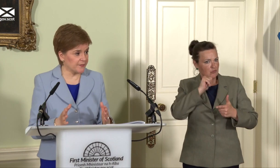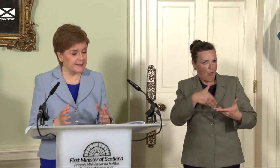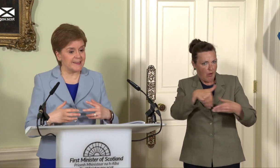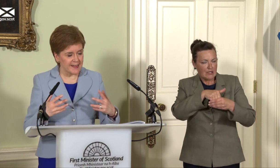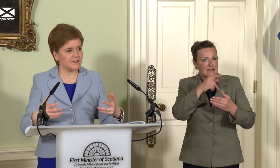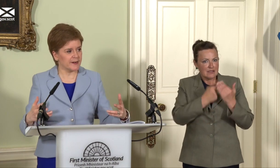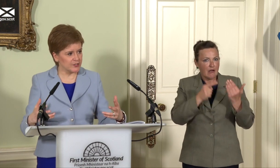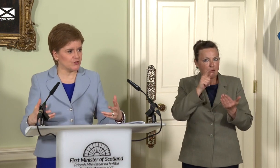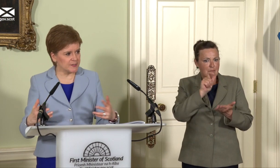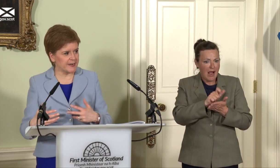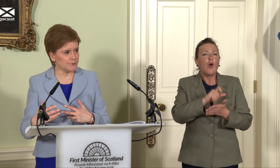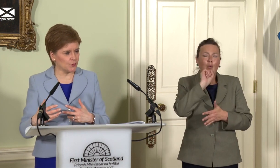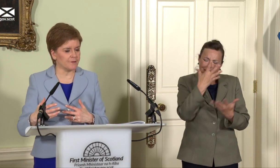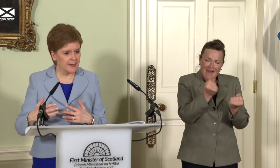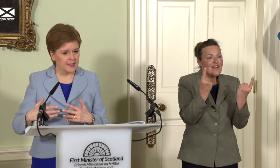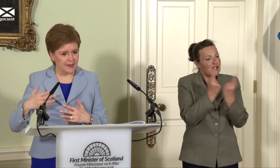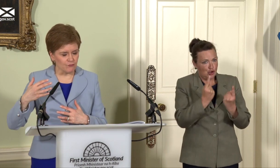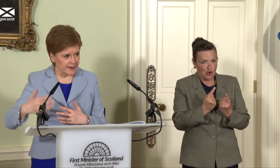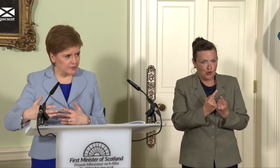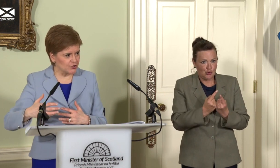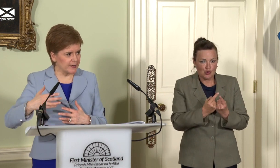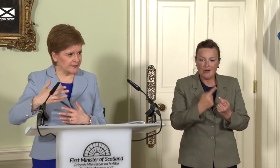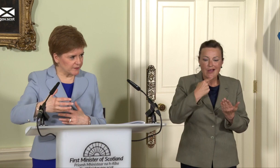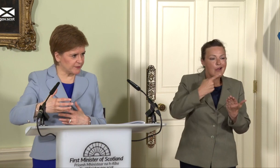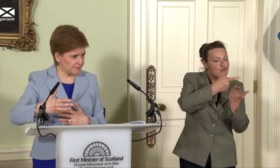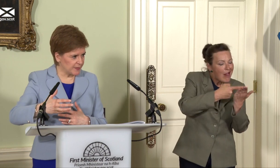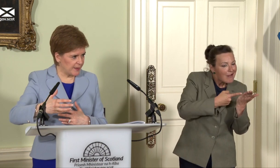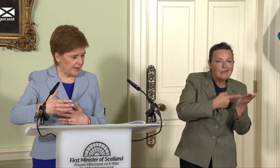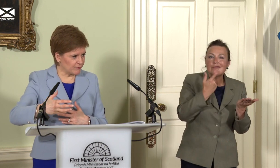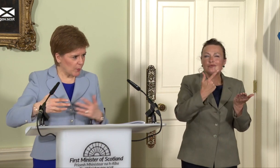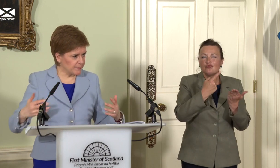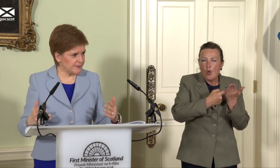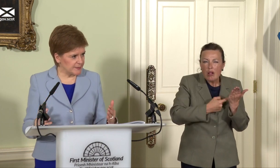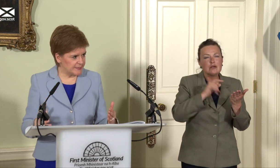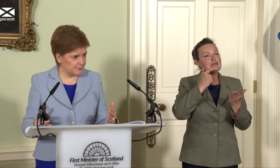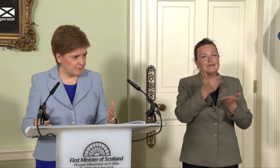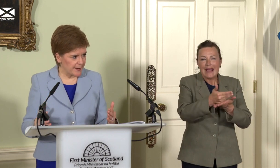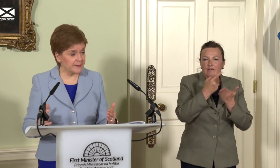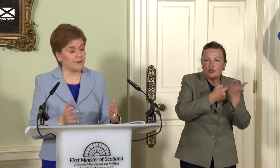then, yes, there are issues in terms of regulatory and customs requirements that need to be met.